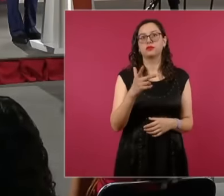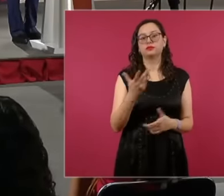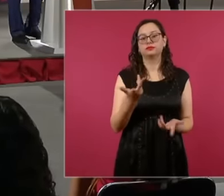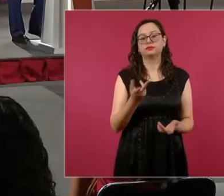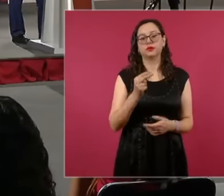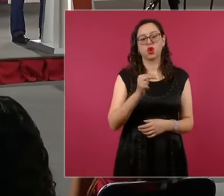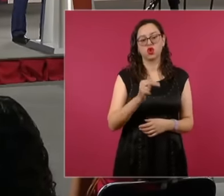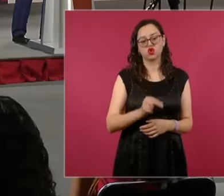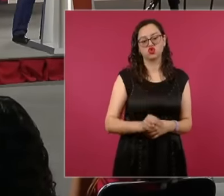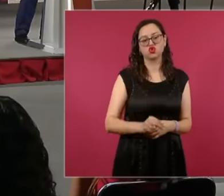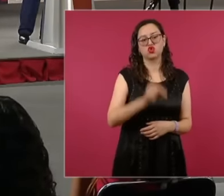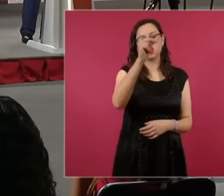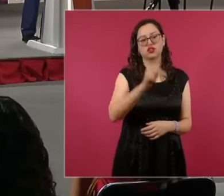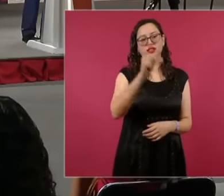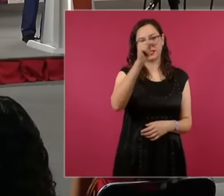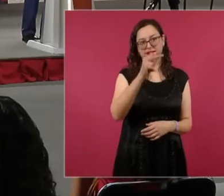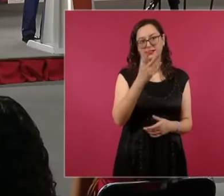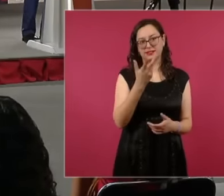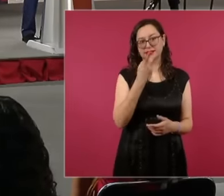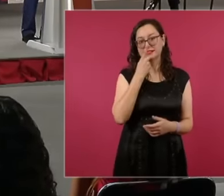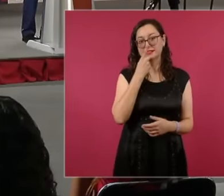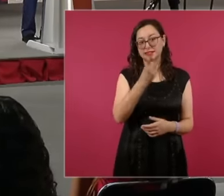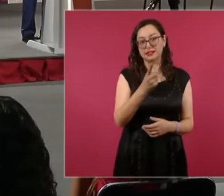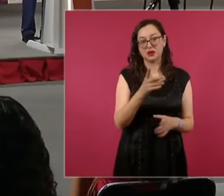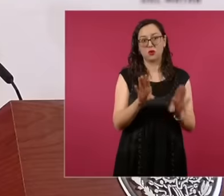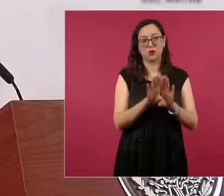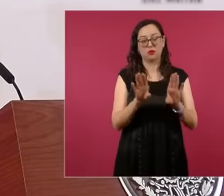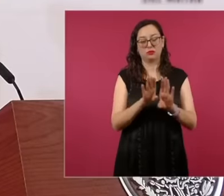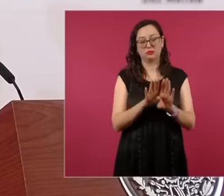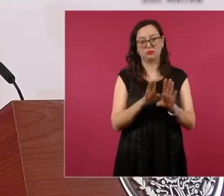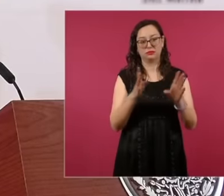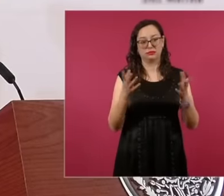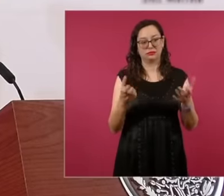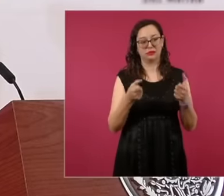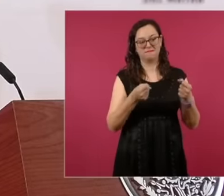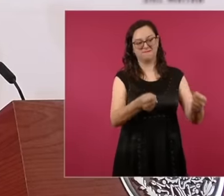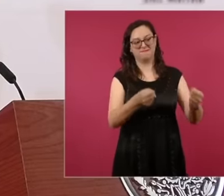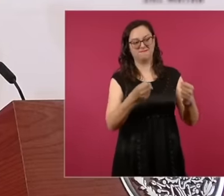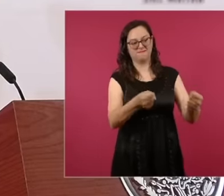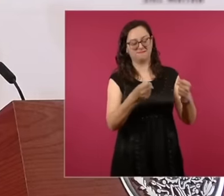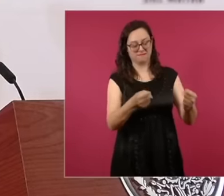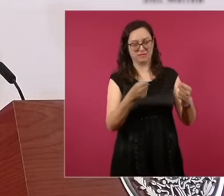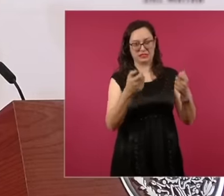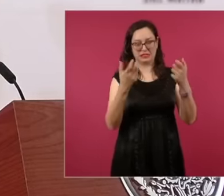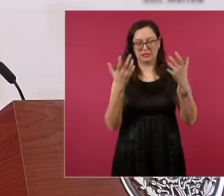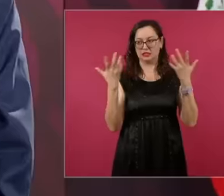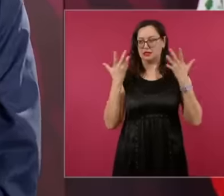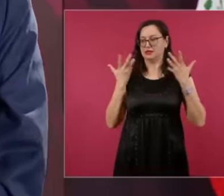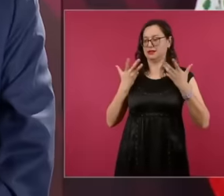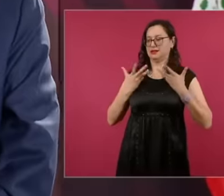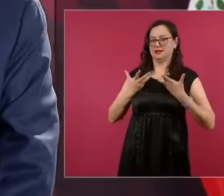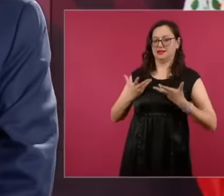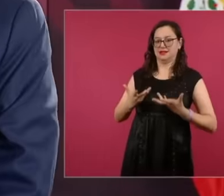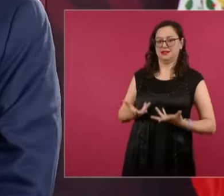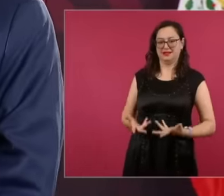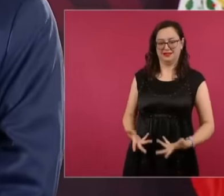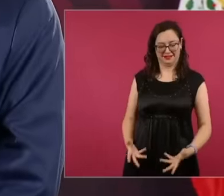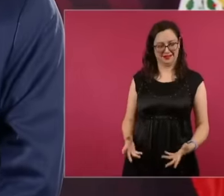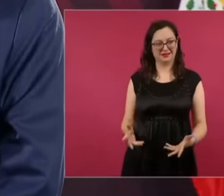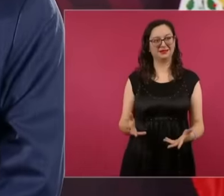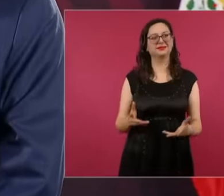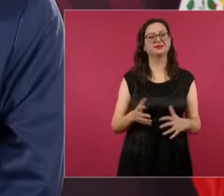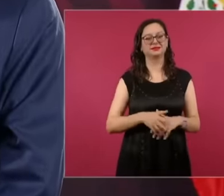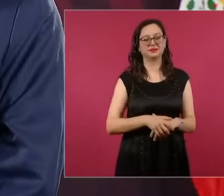shock and for the speech of my land it was a